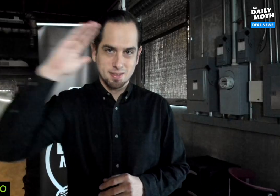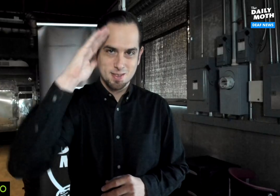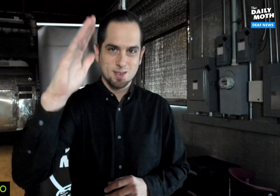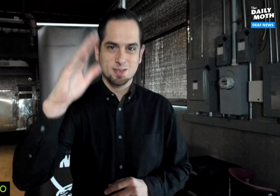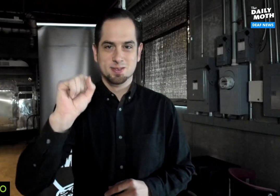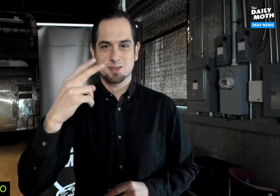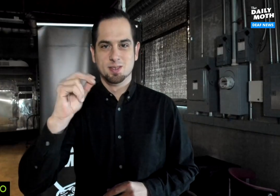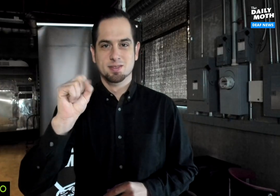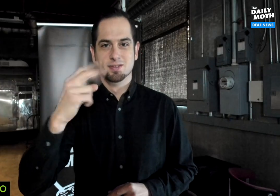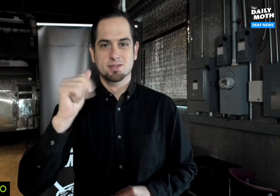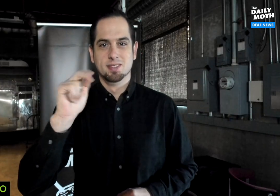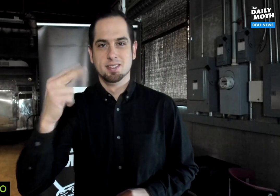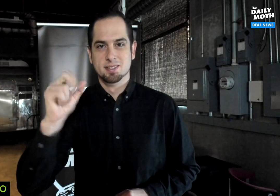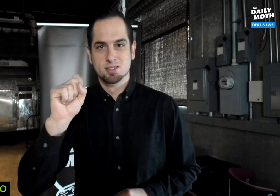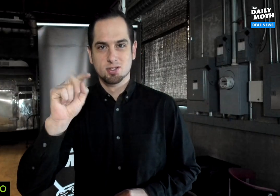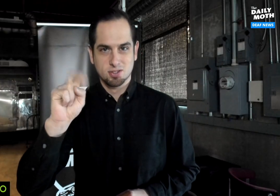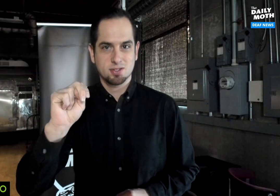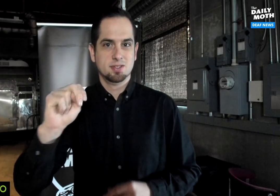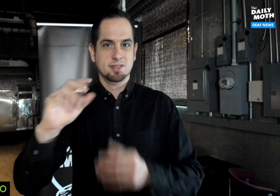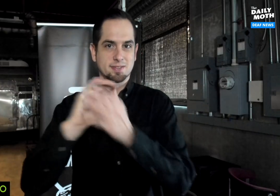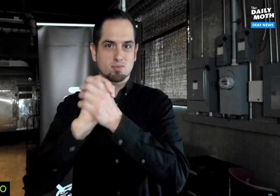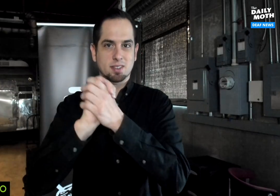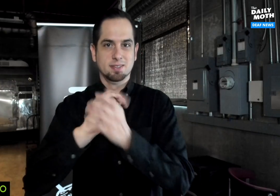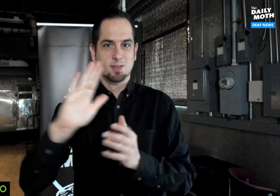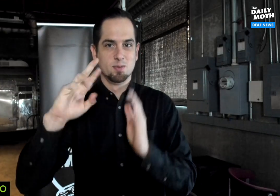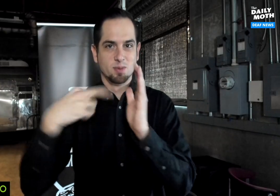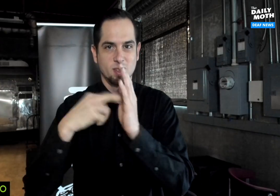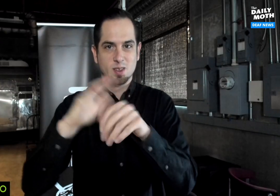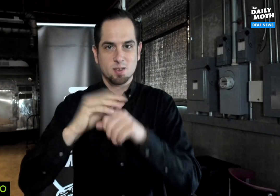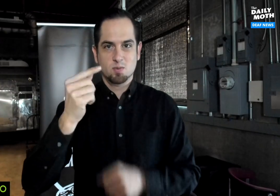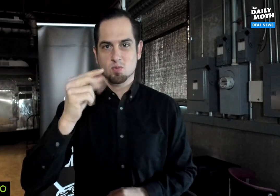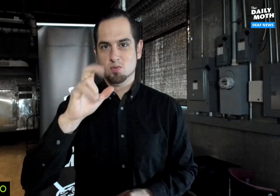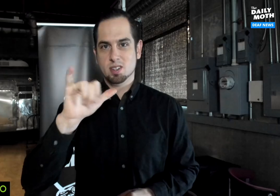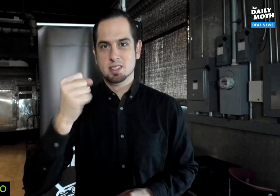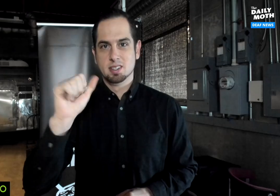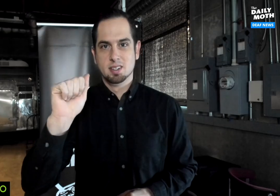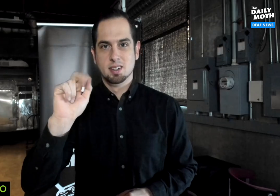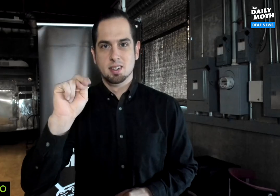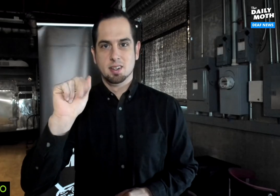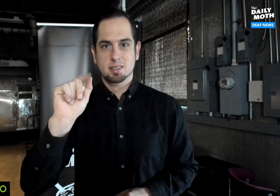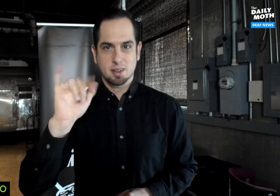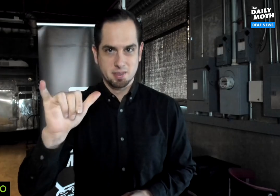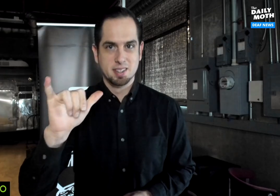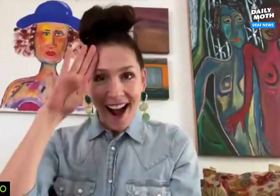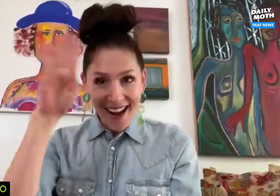Hello, Shoshannah Stern. Congratulations on your role on Grey's Anatomy.